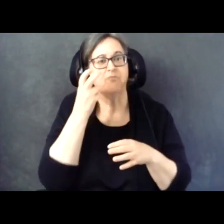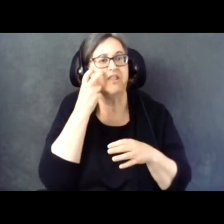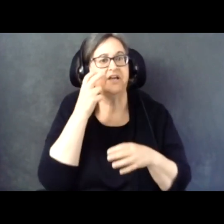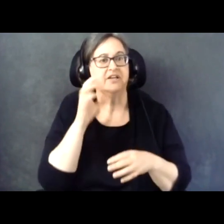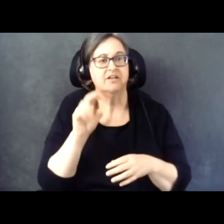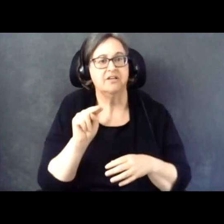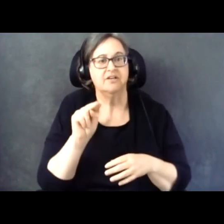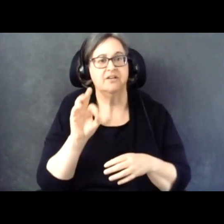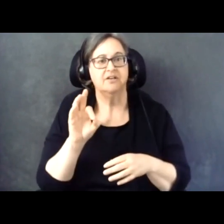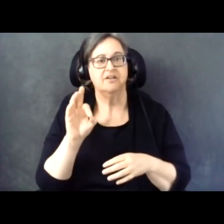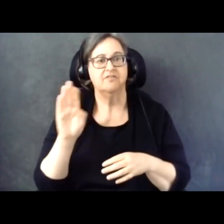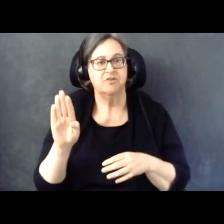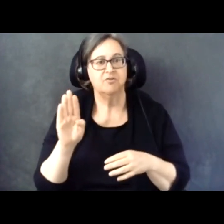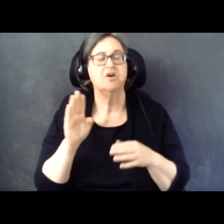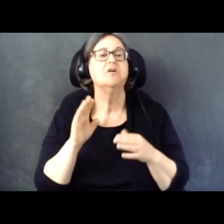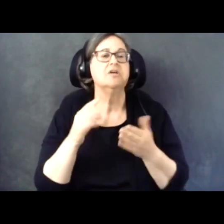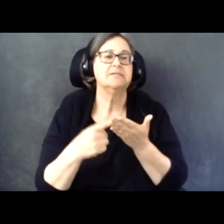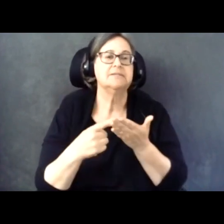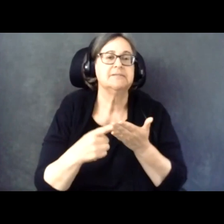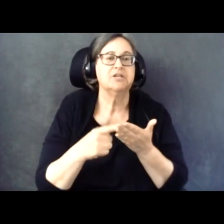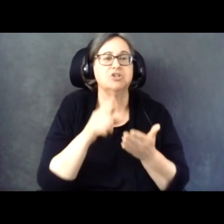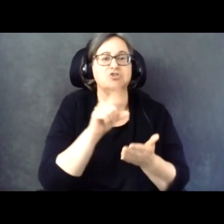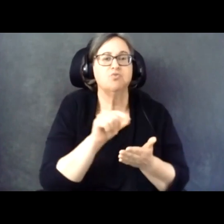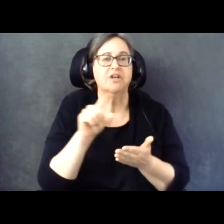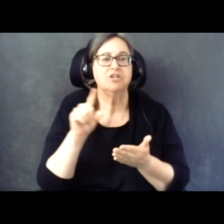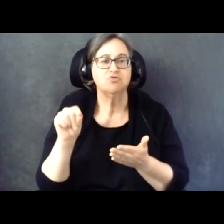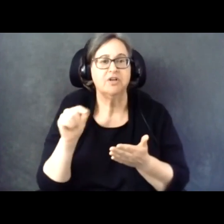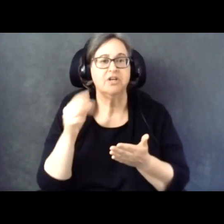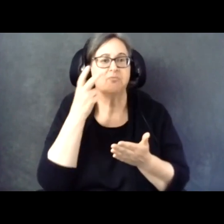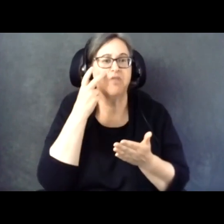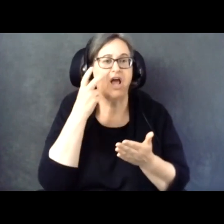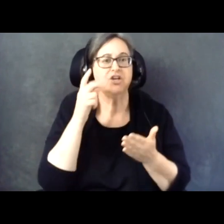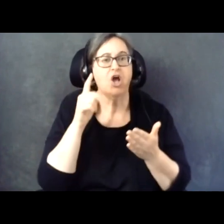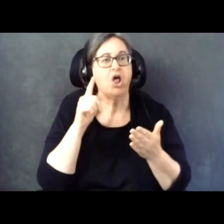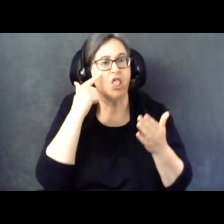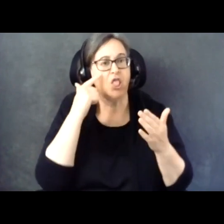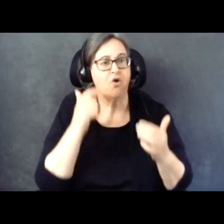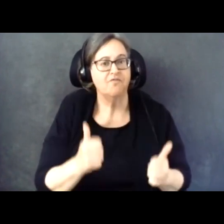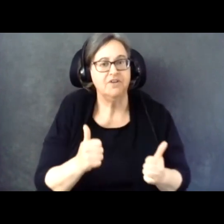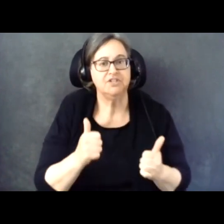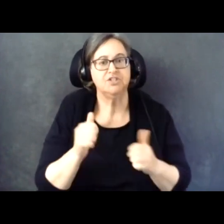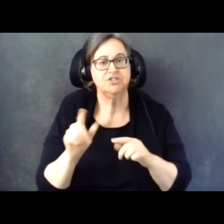blind and low-vision voter survey. Lou Ann Blake is the director of research programs.